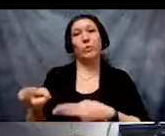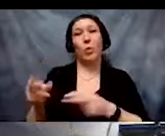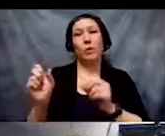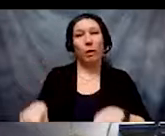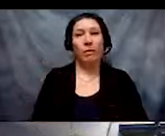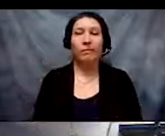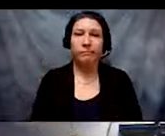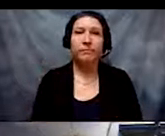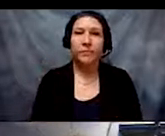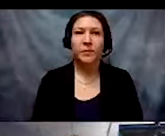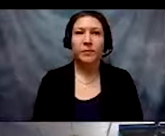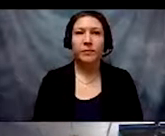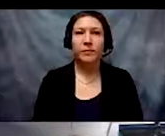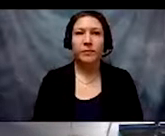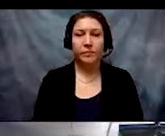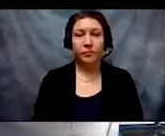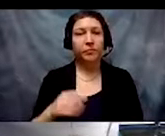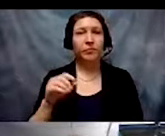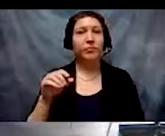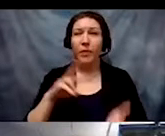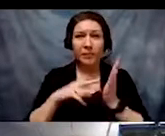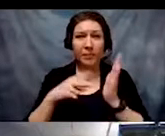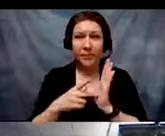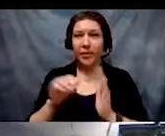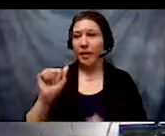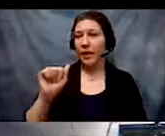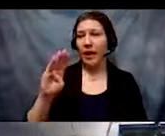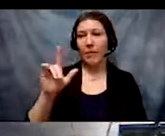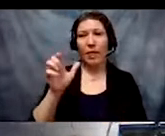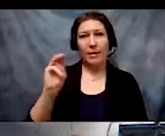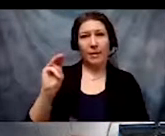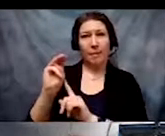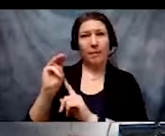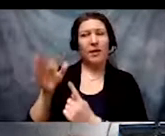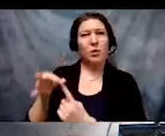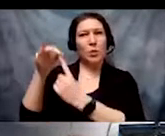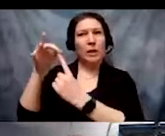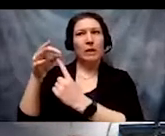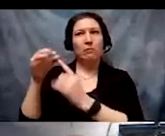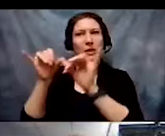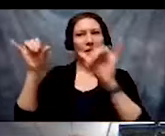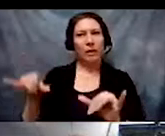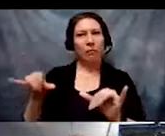In other words, ableism is unique as an oppressive system because